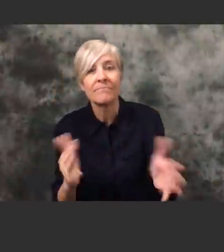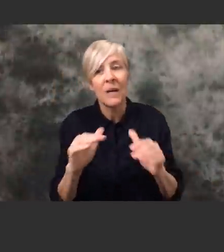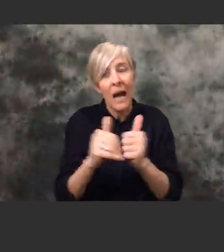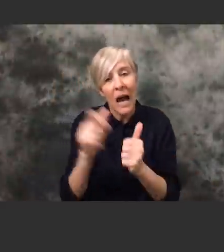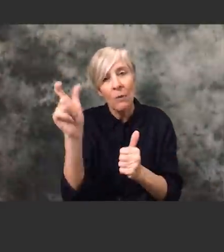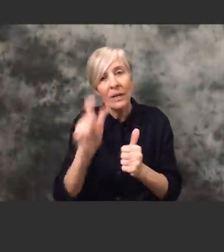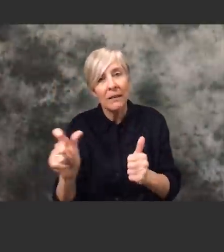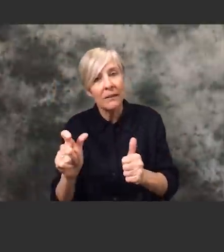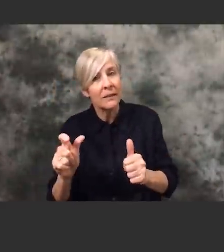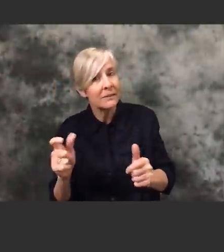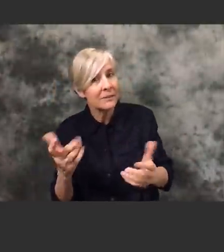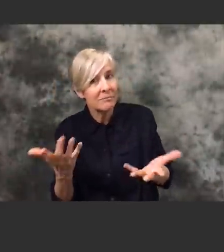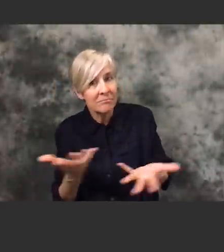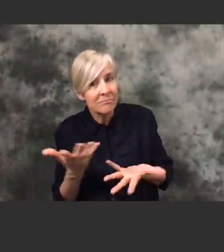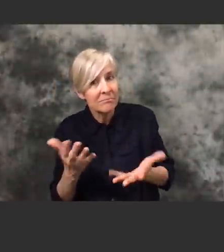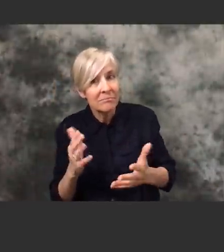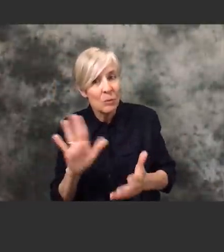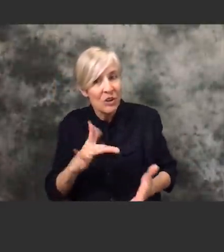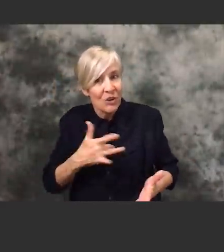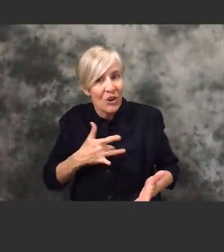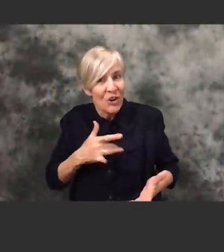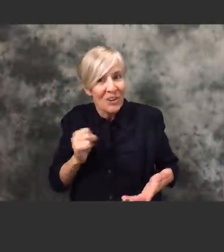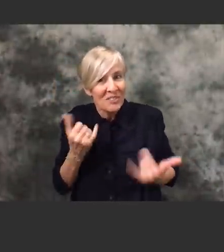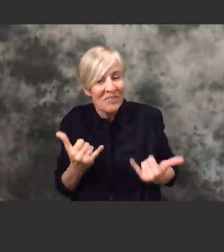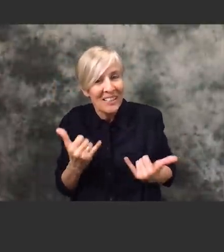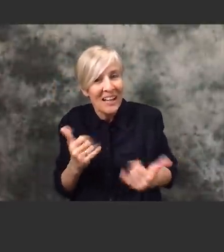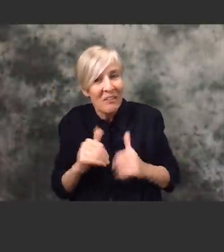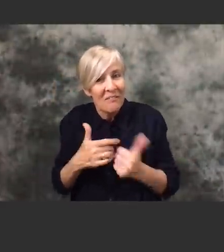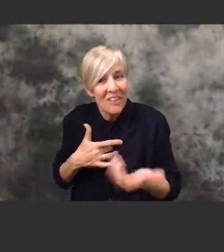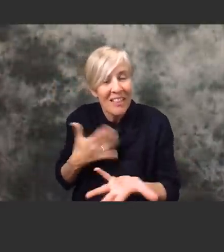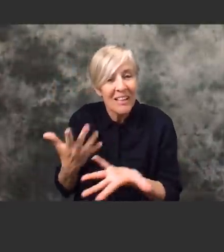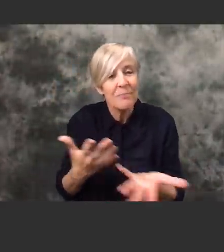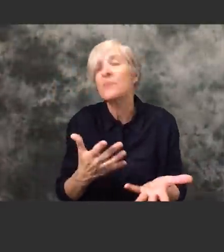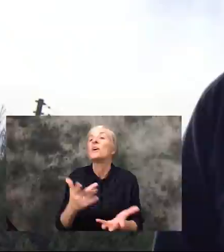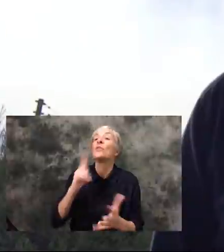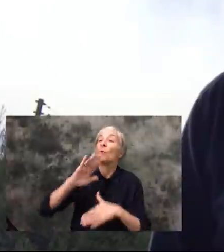know how Italy is doing and where Italy's heart currently is?